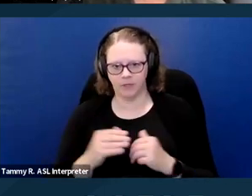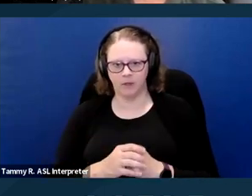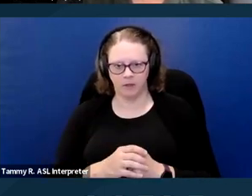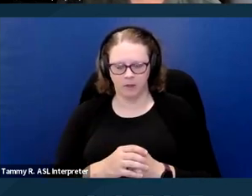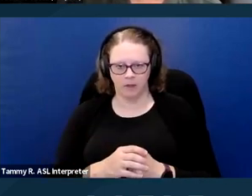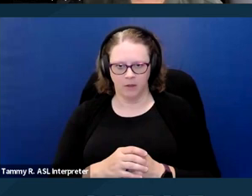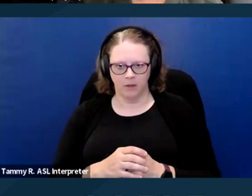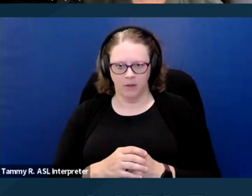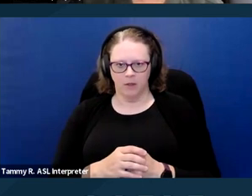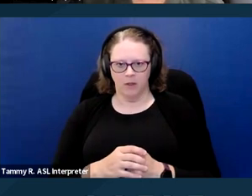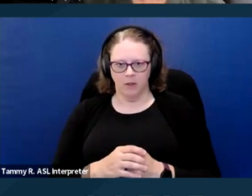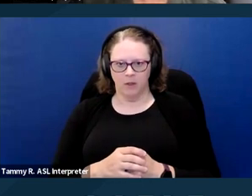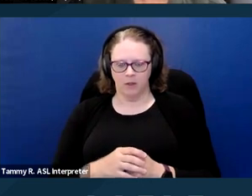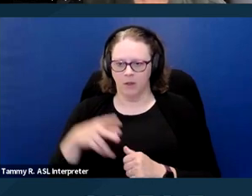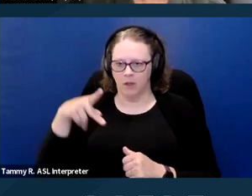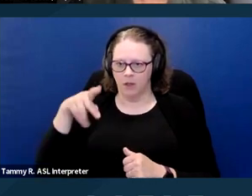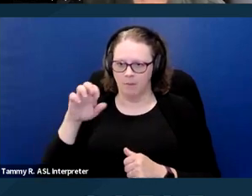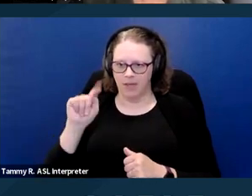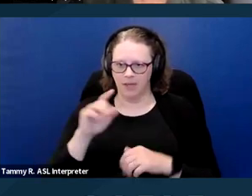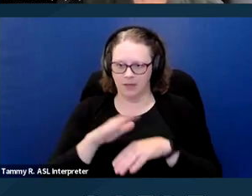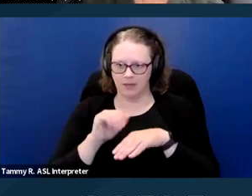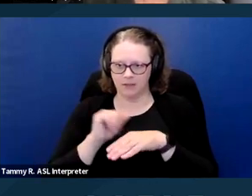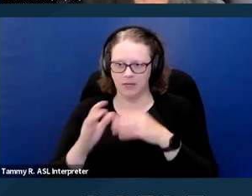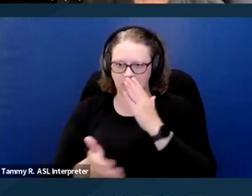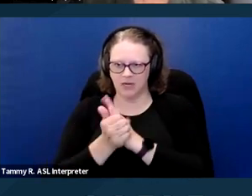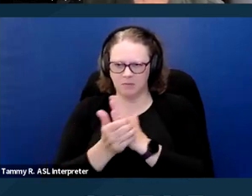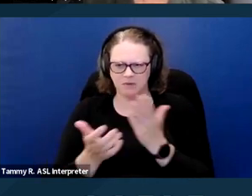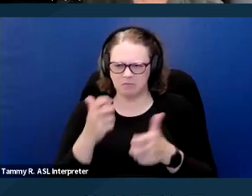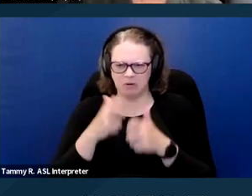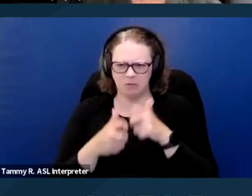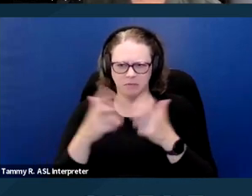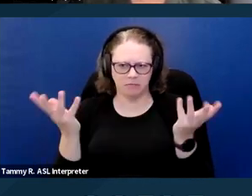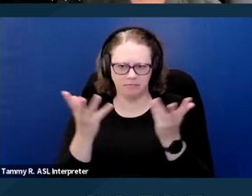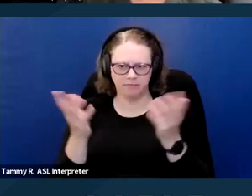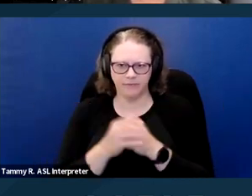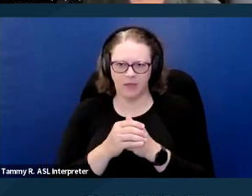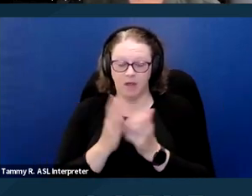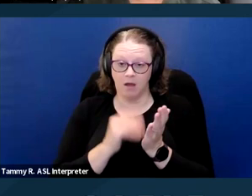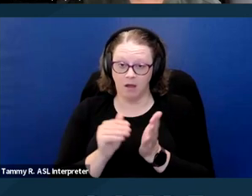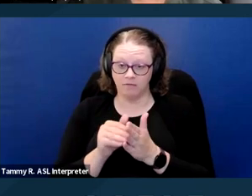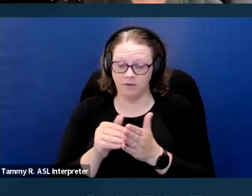Some of the problems with pet addendums are that they often subject assistance dog users to terms